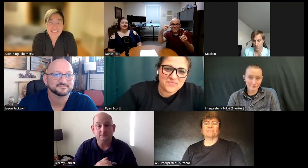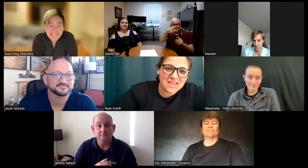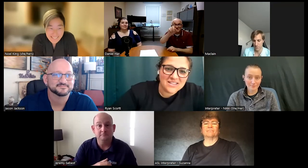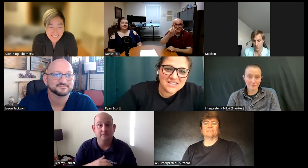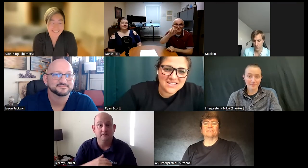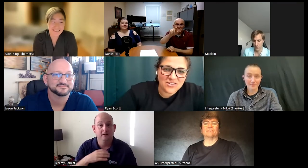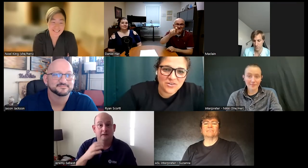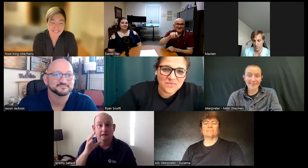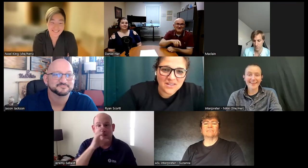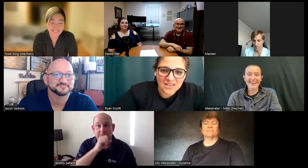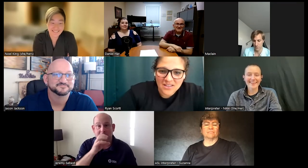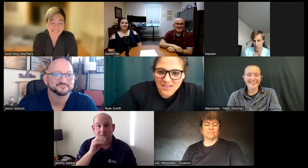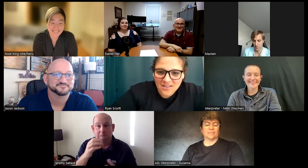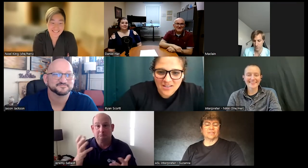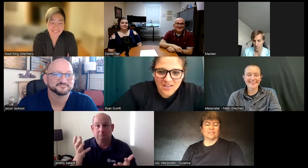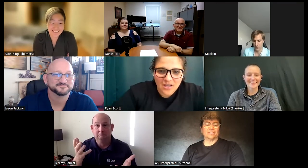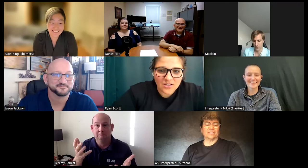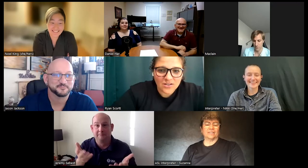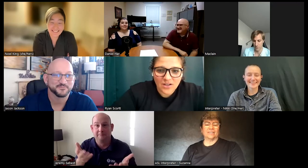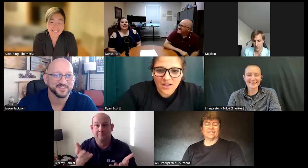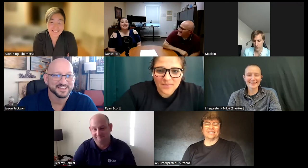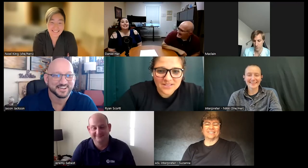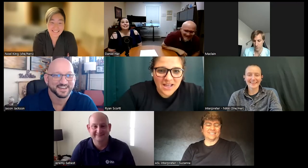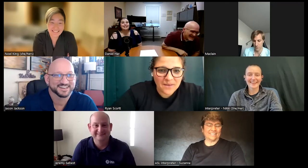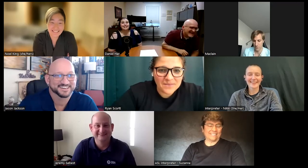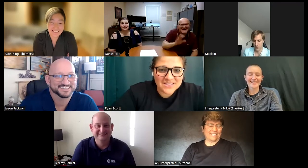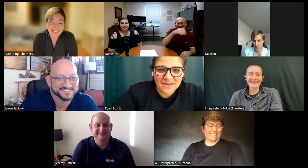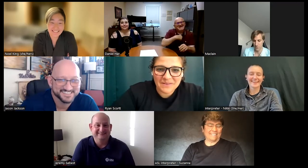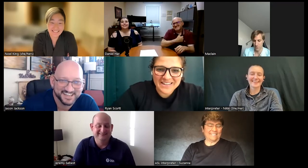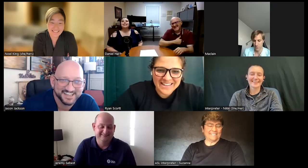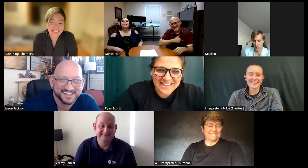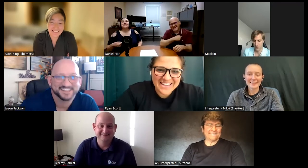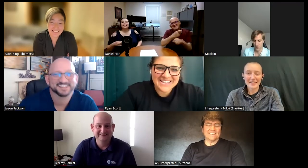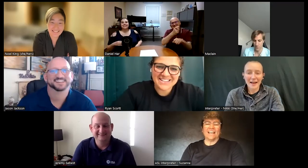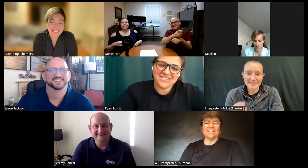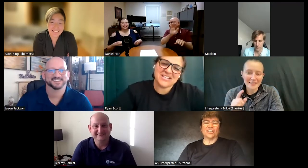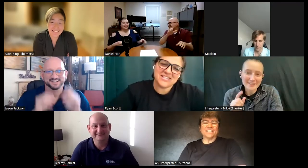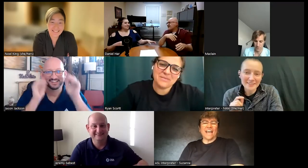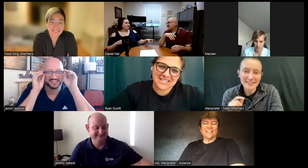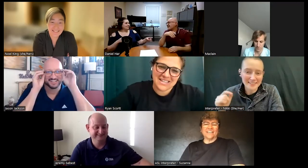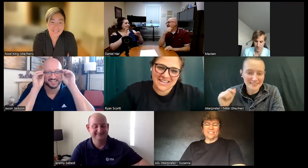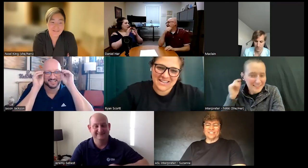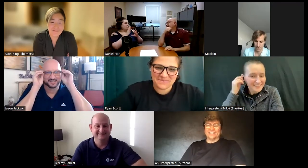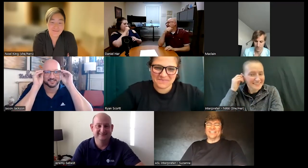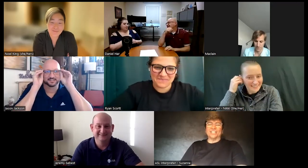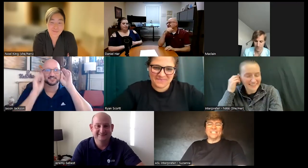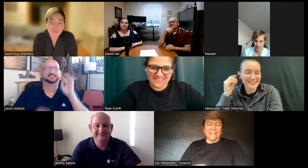and this is Daniel I missed it yeah